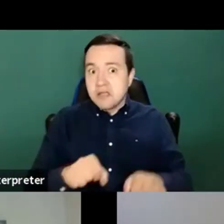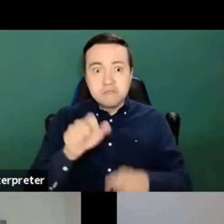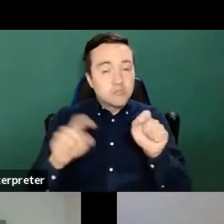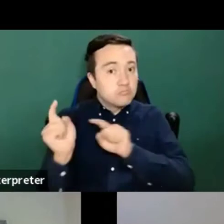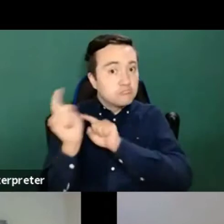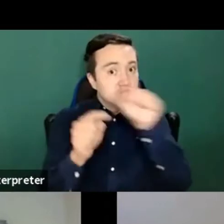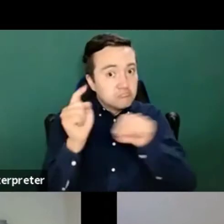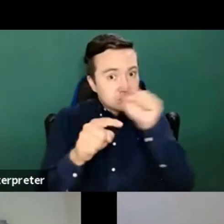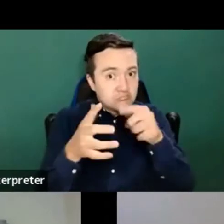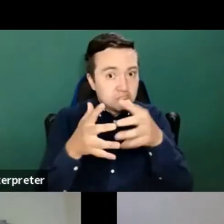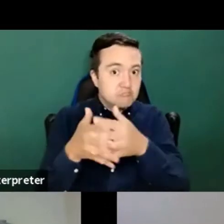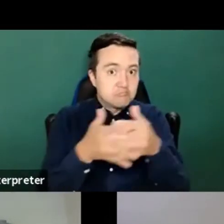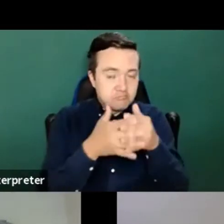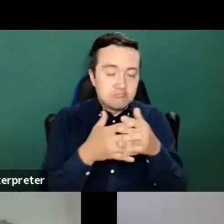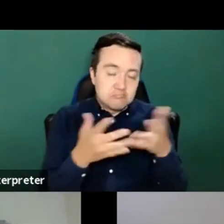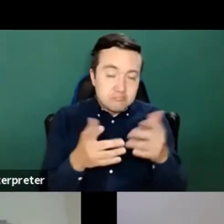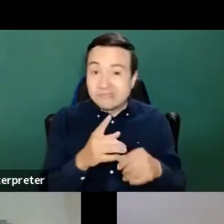There's also a virtual office.